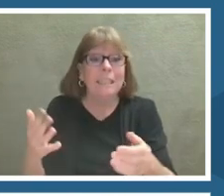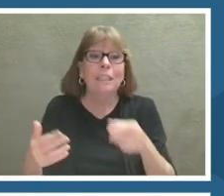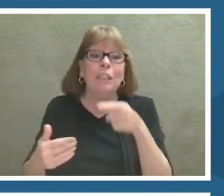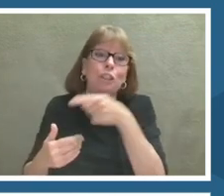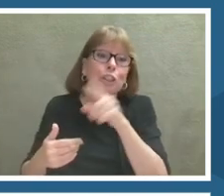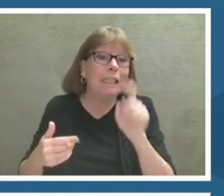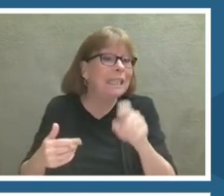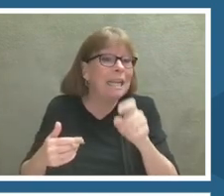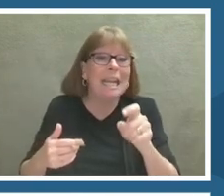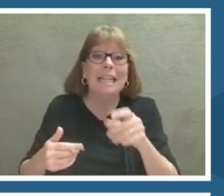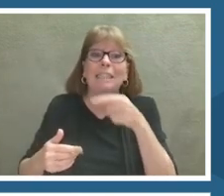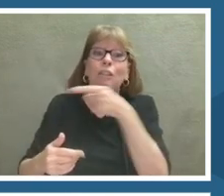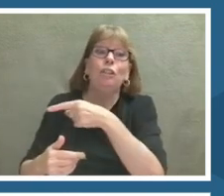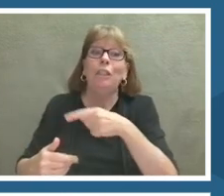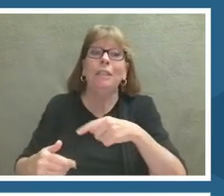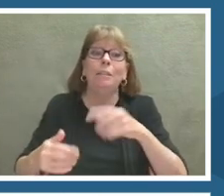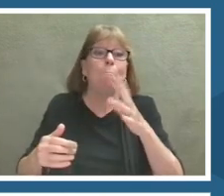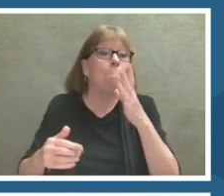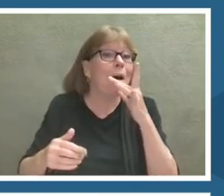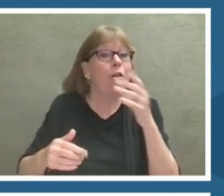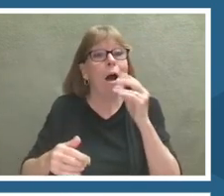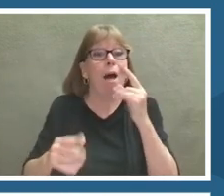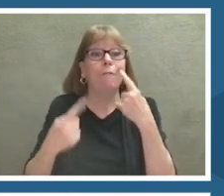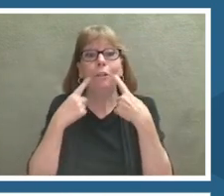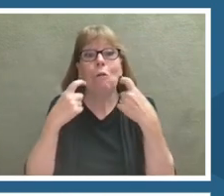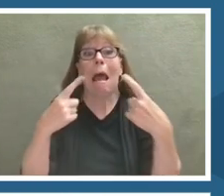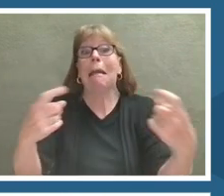protector of the seven seas added onto the end.